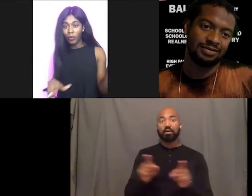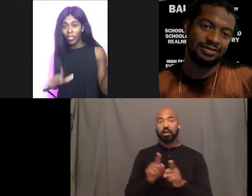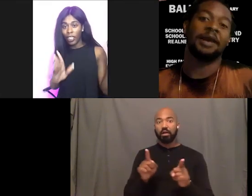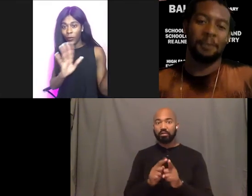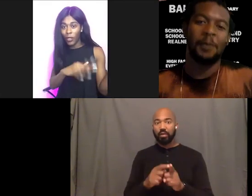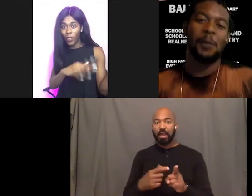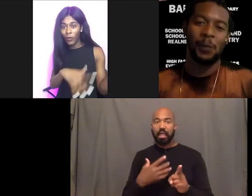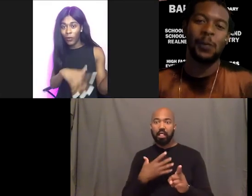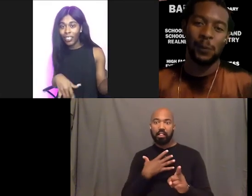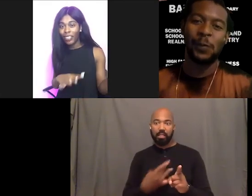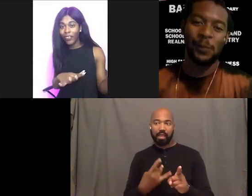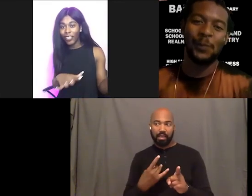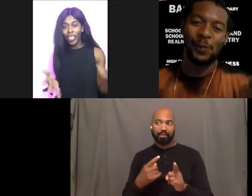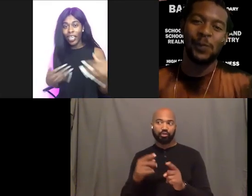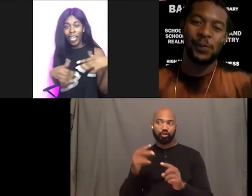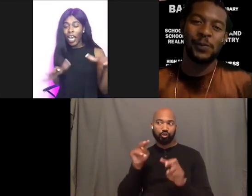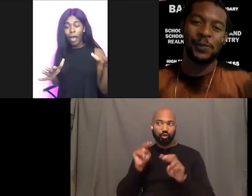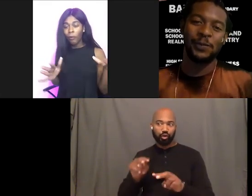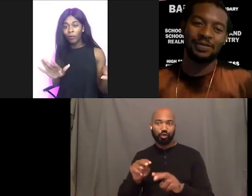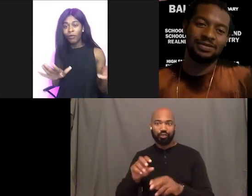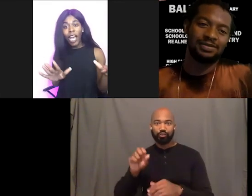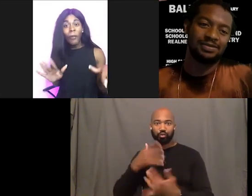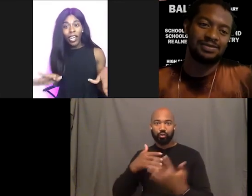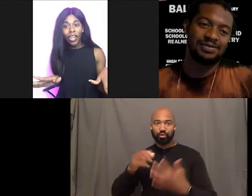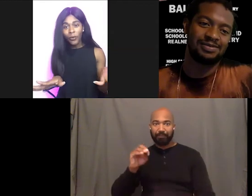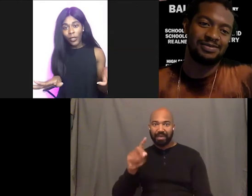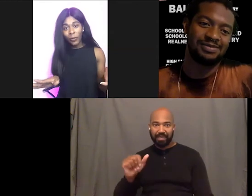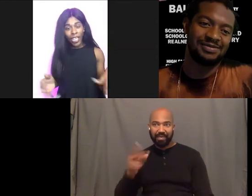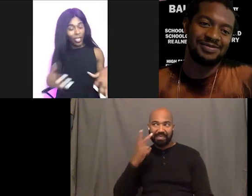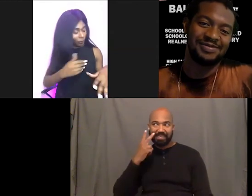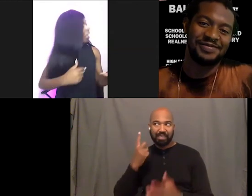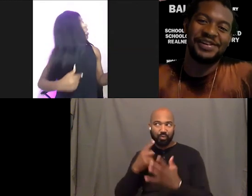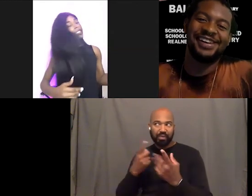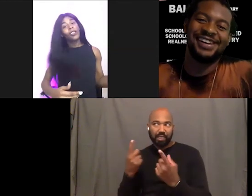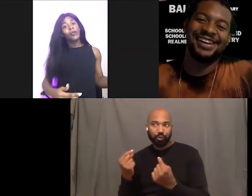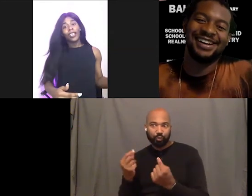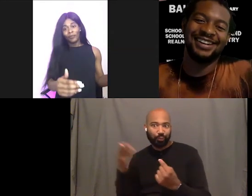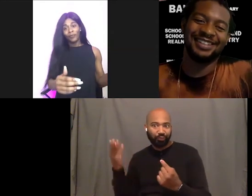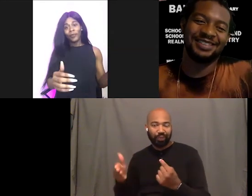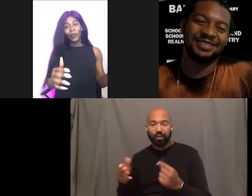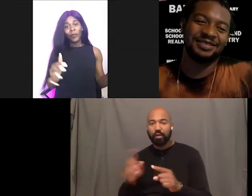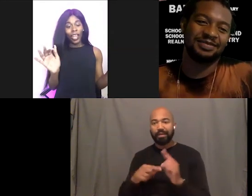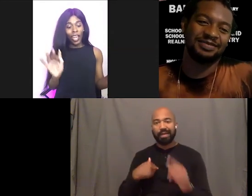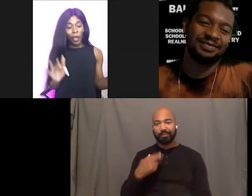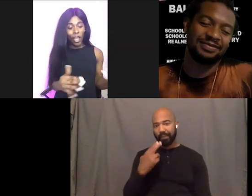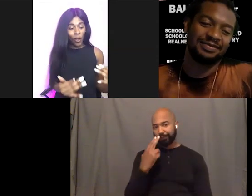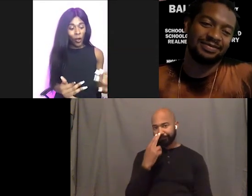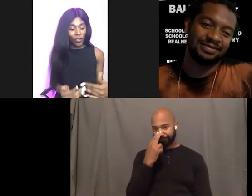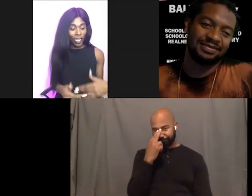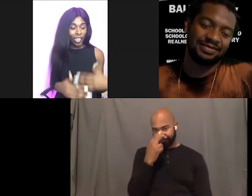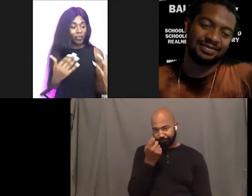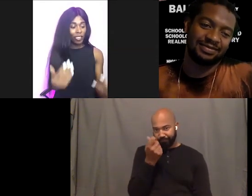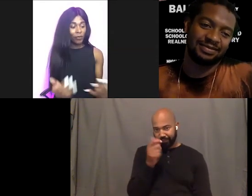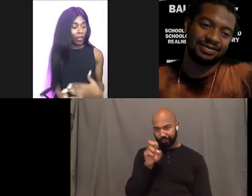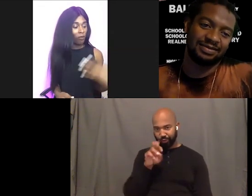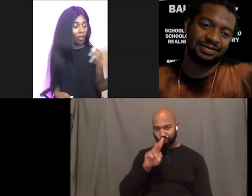read what other people are saying and stuff like that. I'm, I'm a nerd real bad. So anyway, I go on there like you'll see people like,